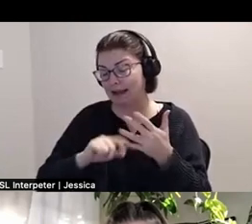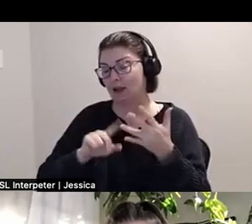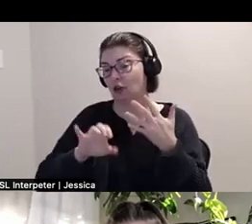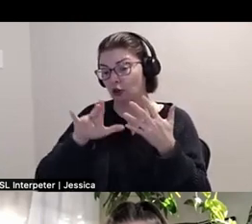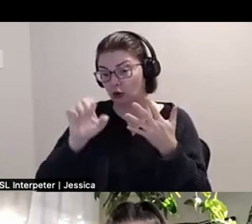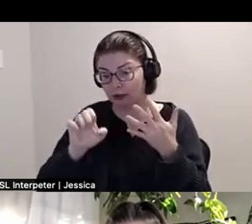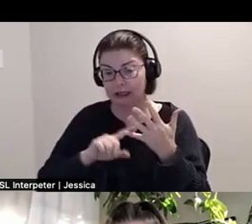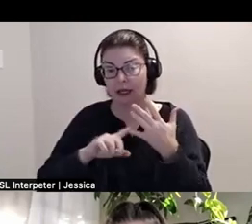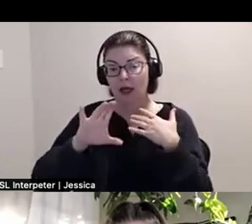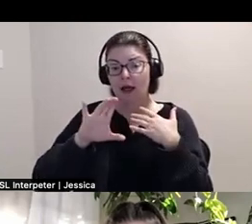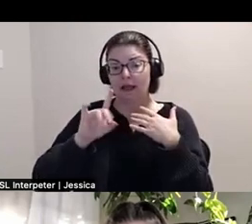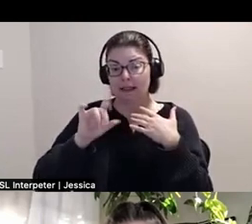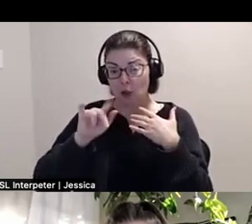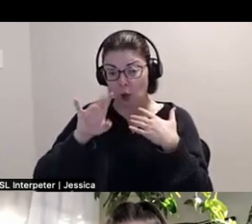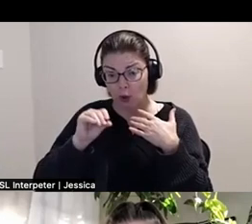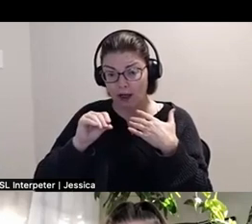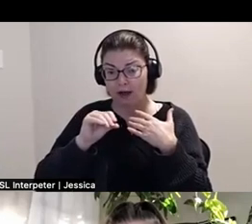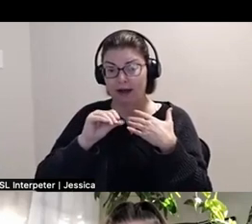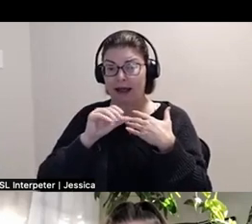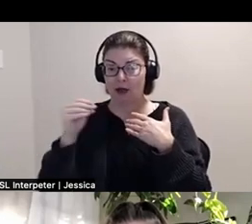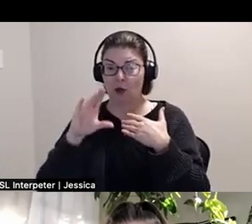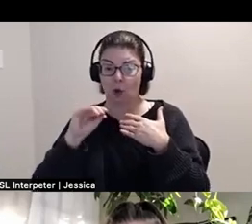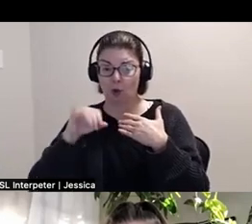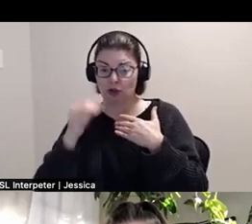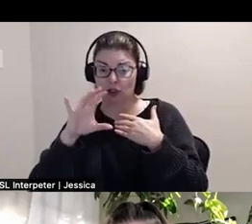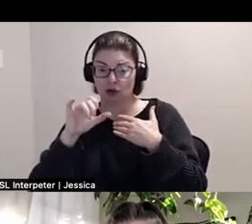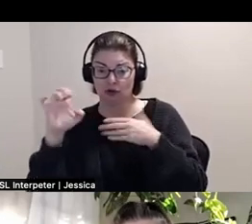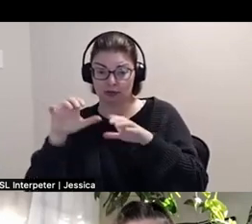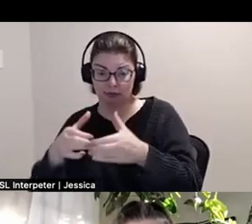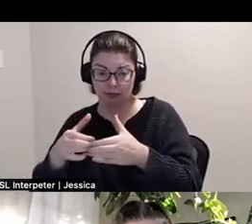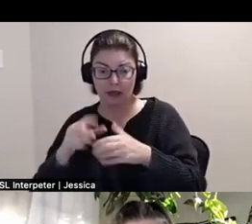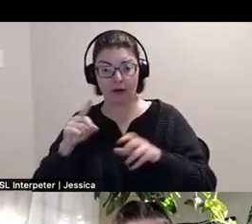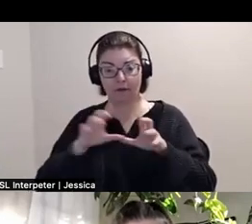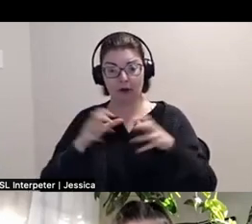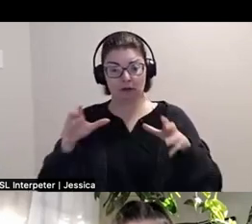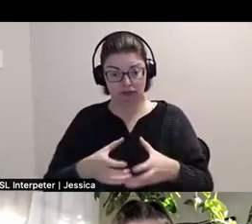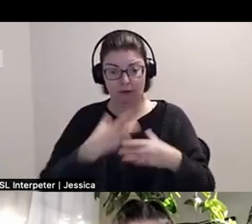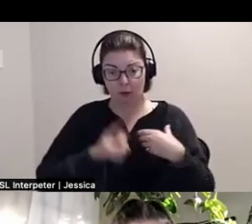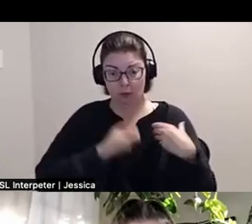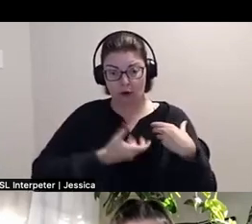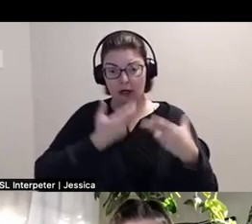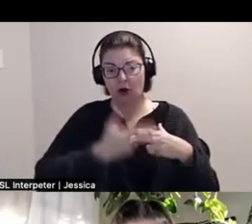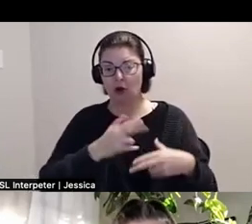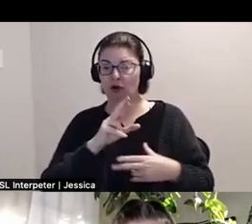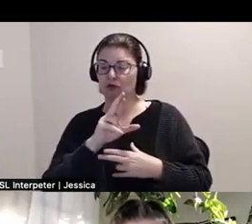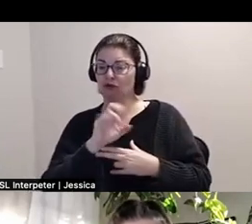and Oji-Cree Nations. Their first collection of poetry, Remedies for Chiron is being published with Radiant Press